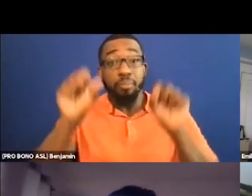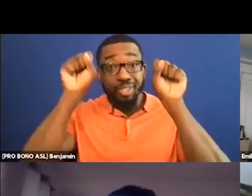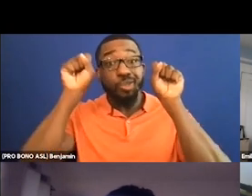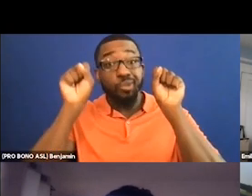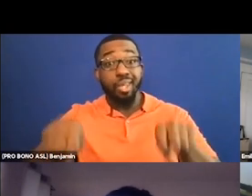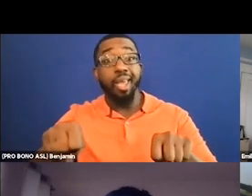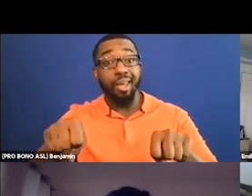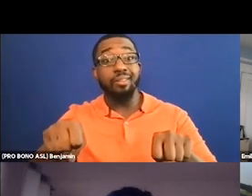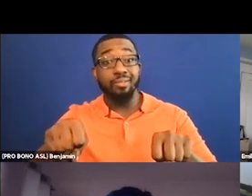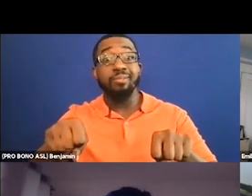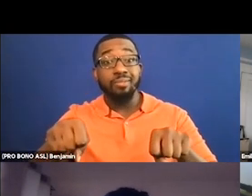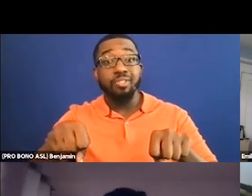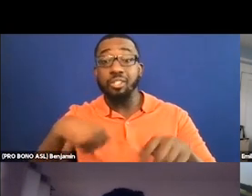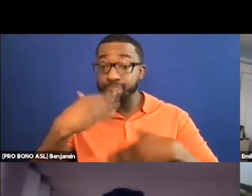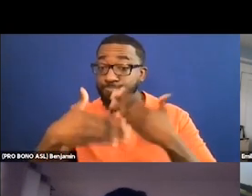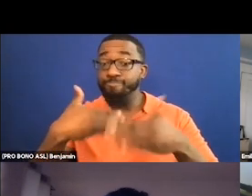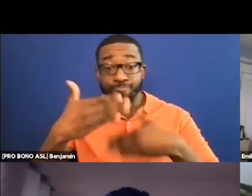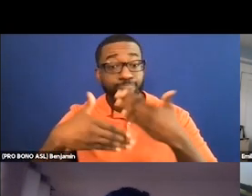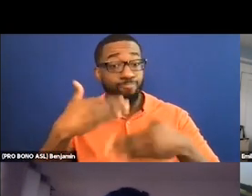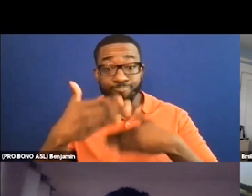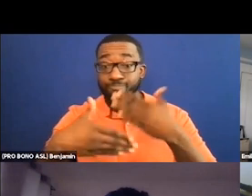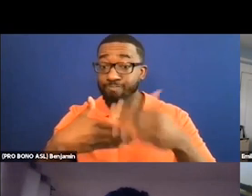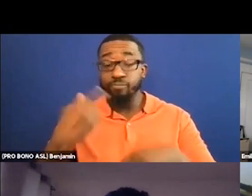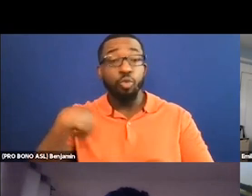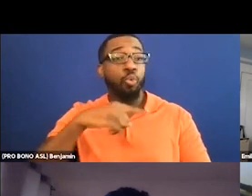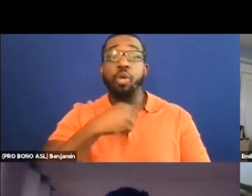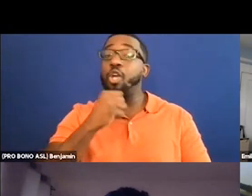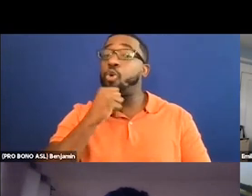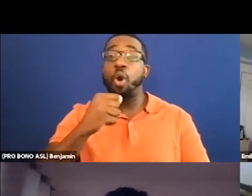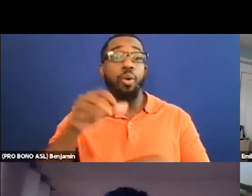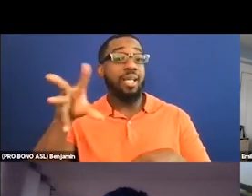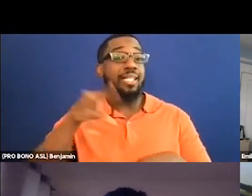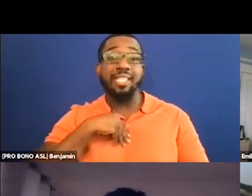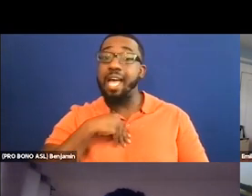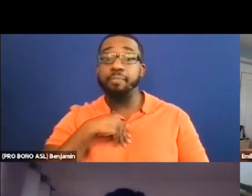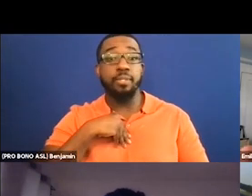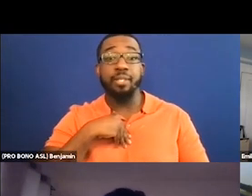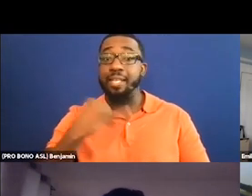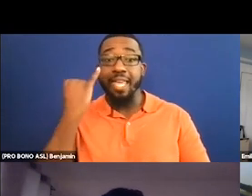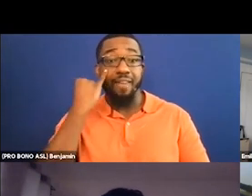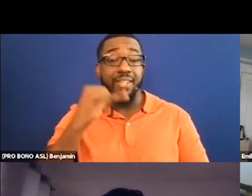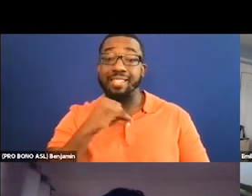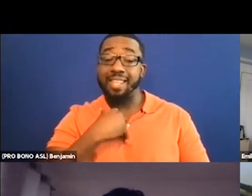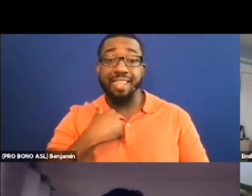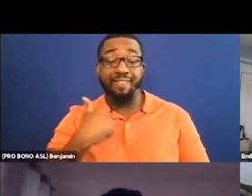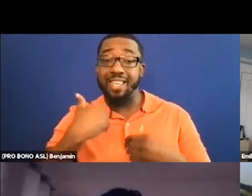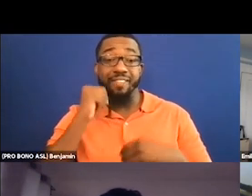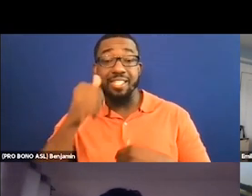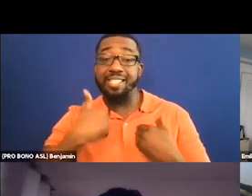super fest does where we just won't accept anything that doesn't have a plan. So people can apply to our festival without audio